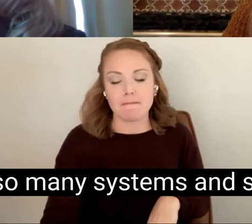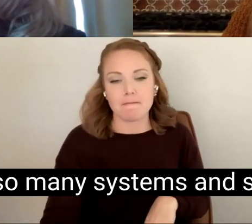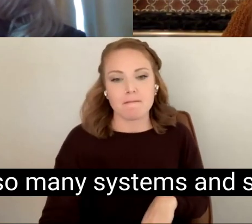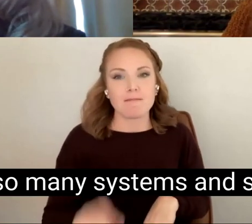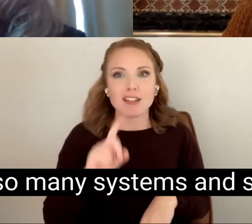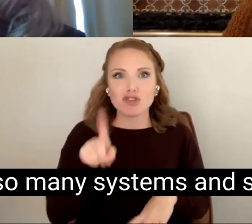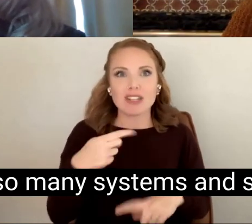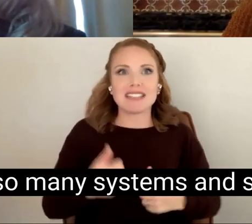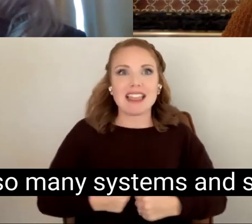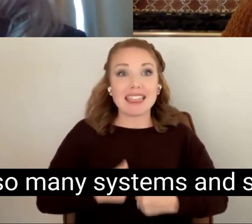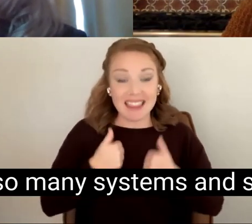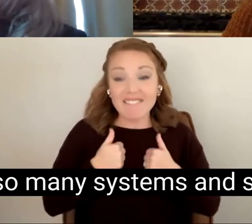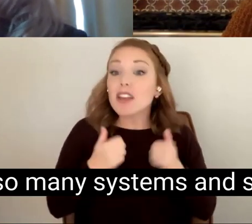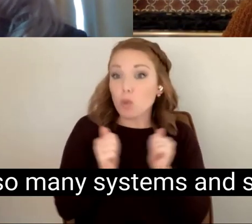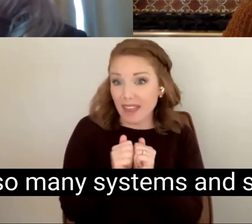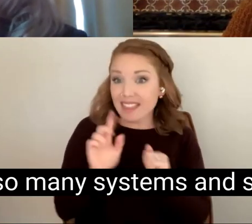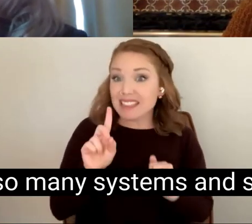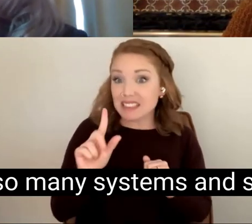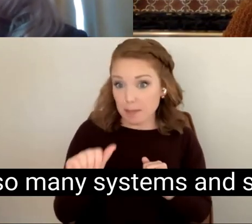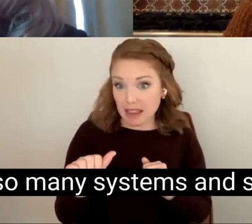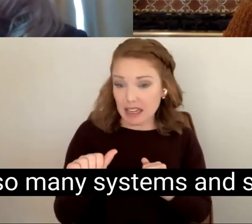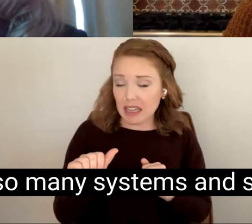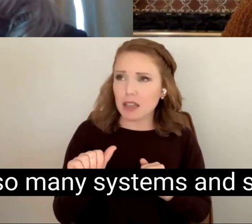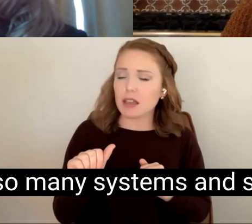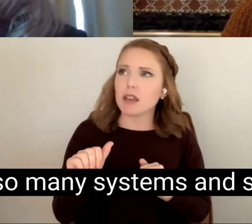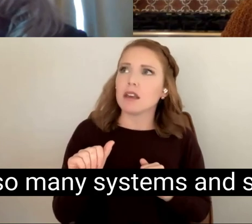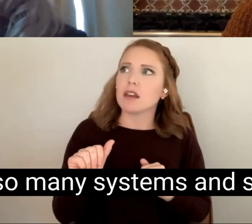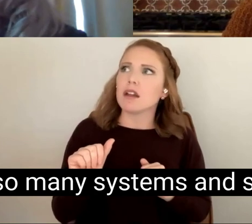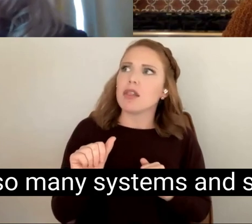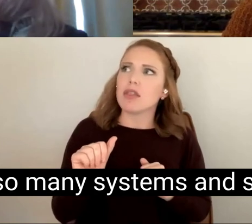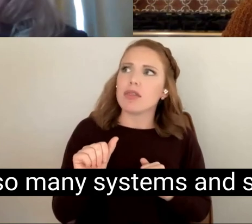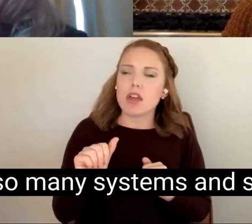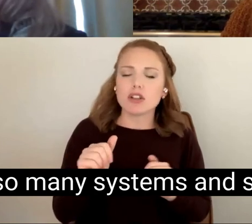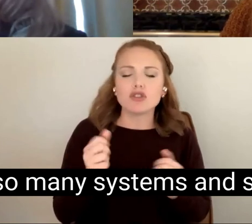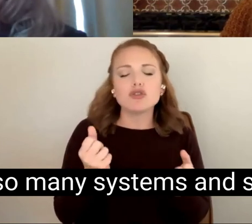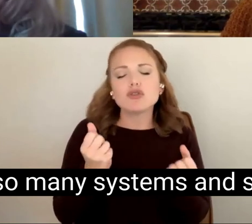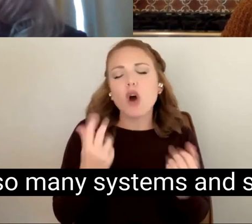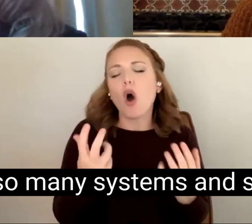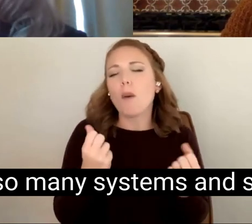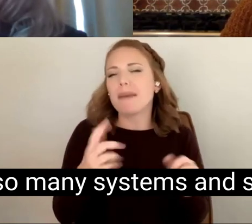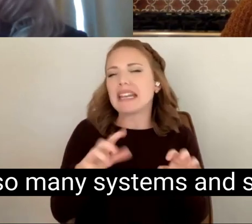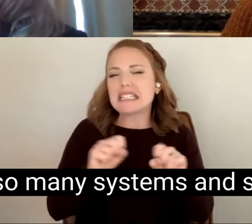There are so many systems and services that